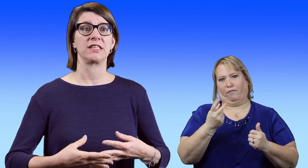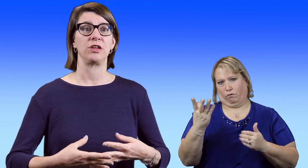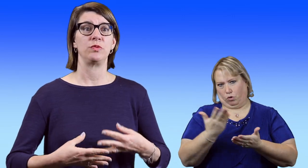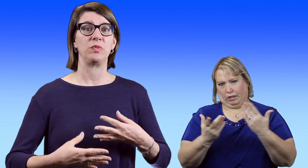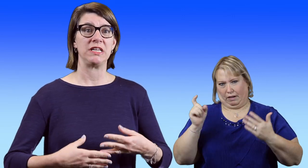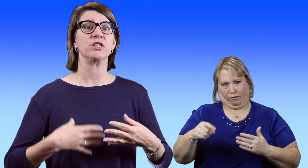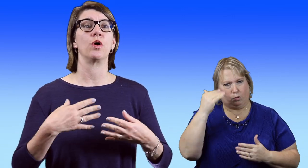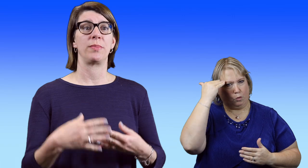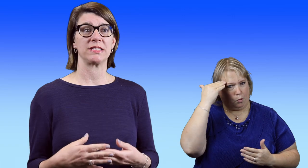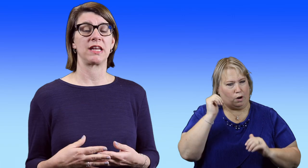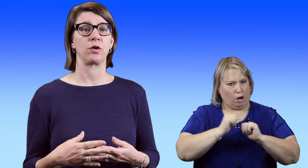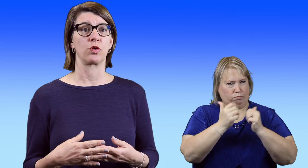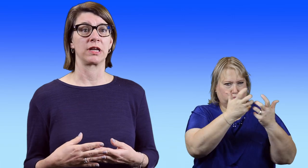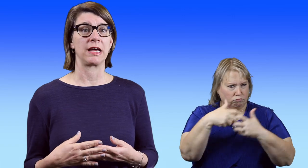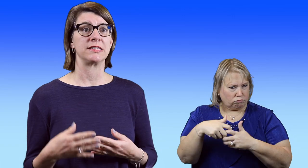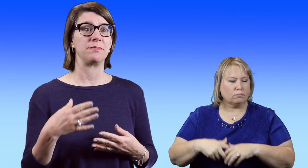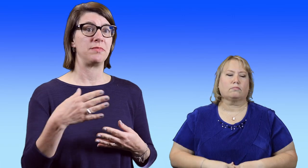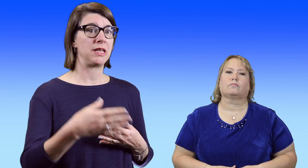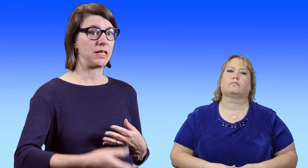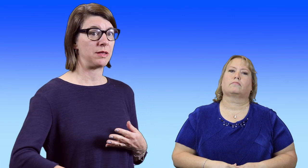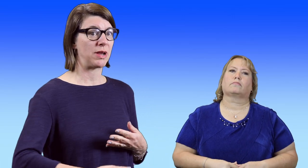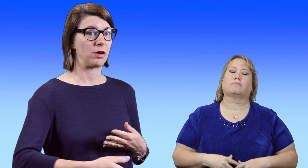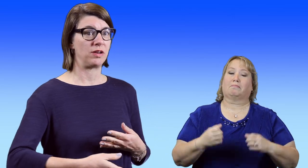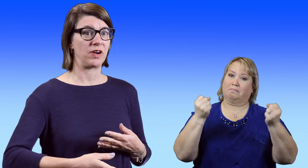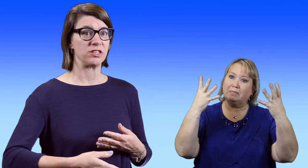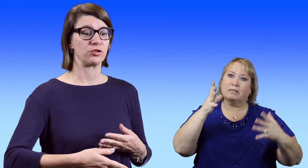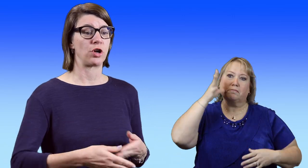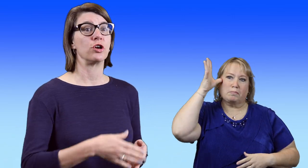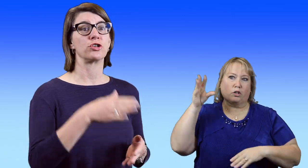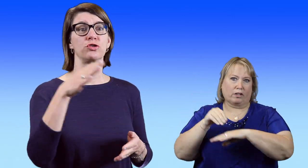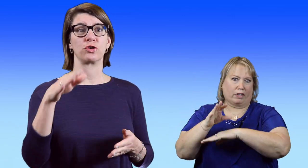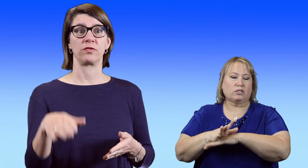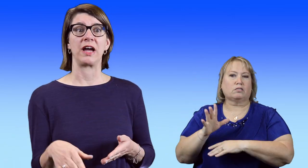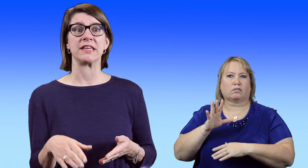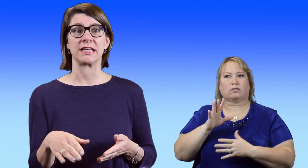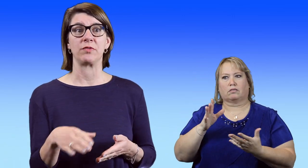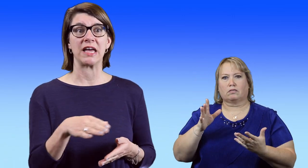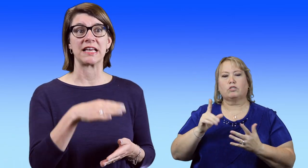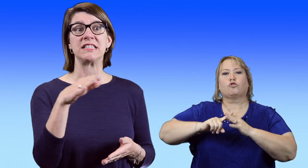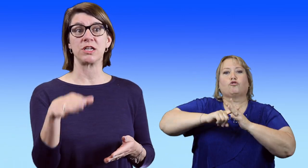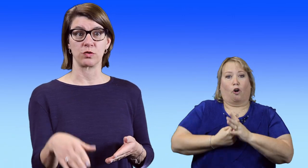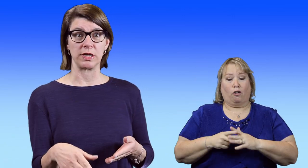that you -- we need to know about staying organized. Many parent advisors also serve as itinerates.